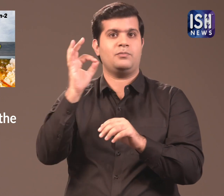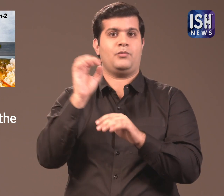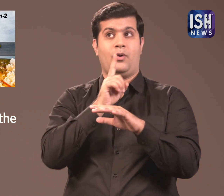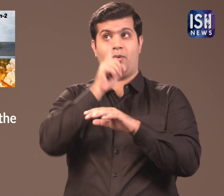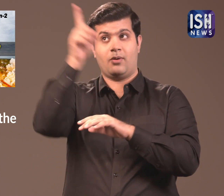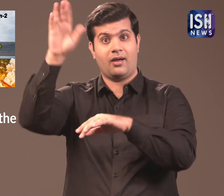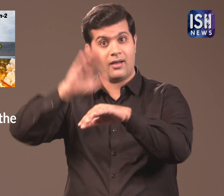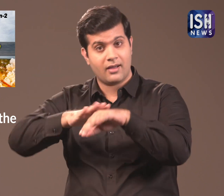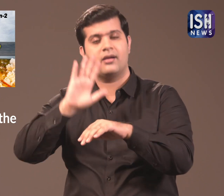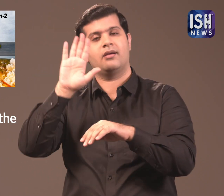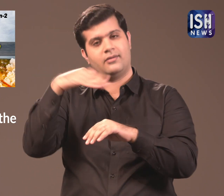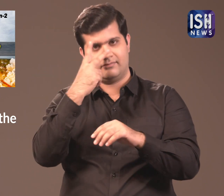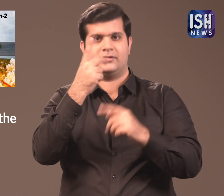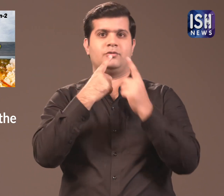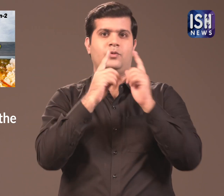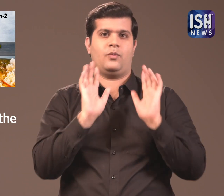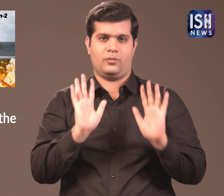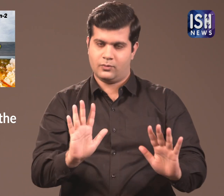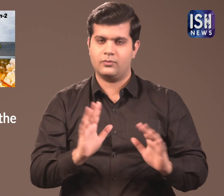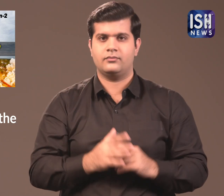Once it lands on the moon, they will discuss it further.